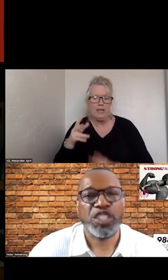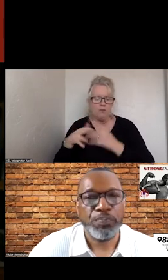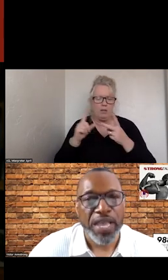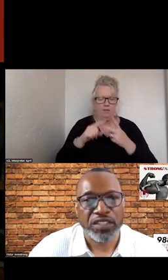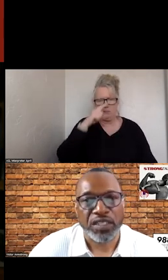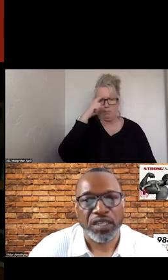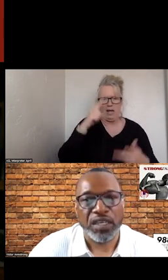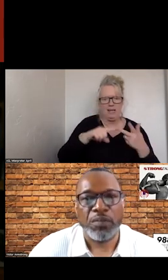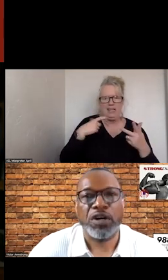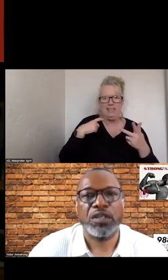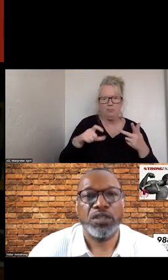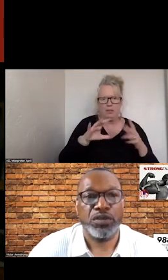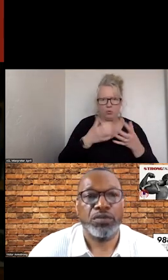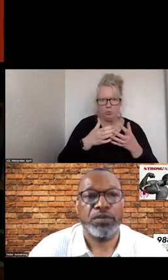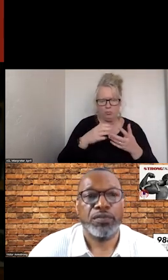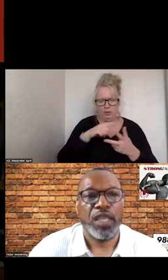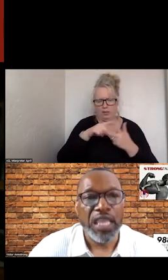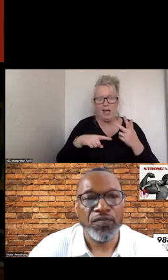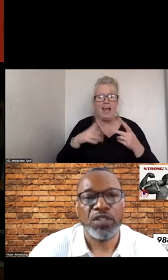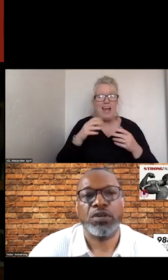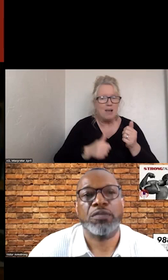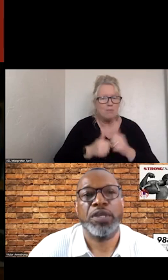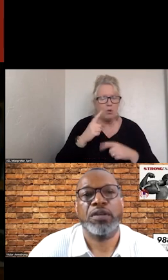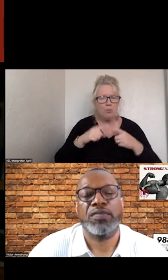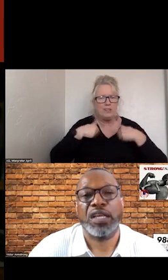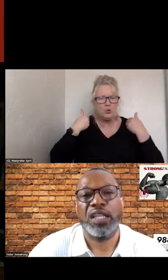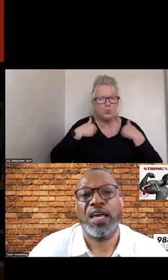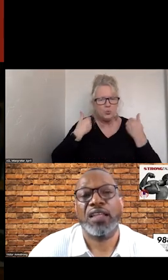AND ESPECIALLY AMONG YOU. EVEN DURING THE PERIOD OF DECLINE